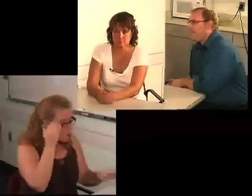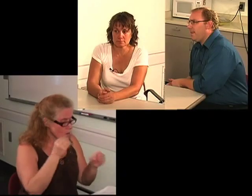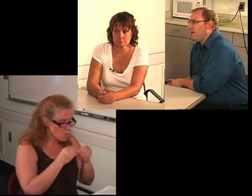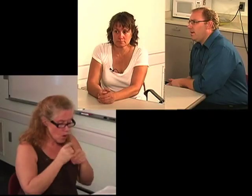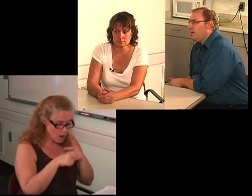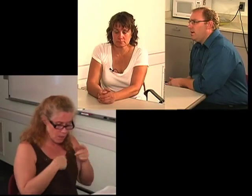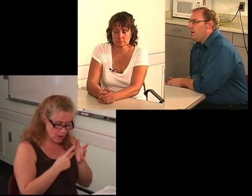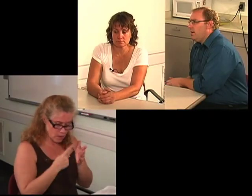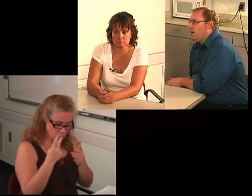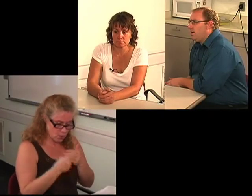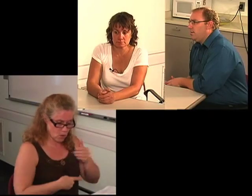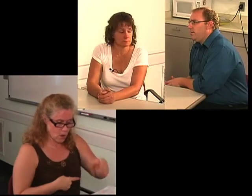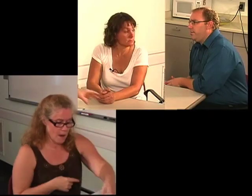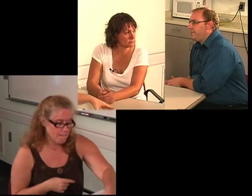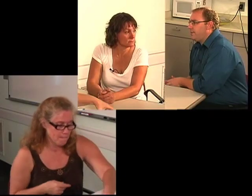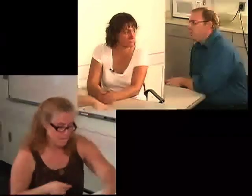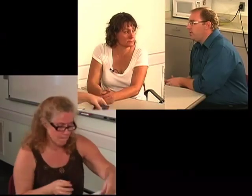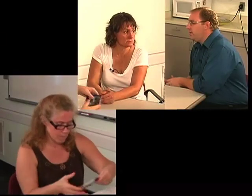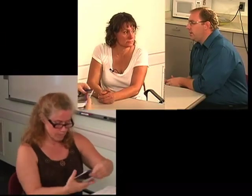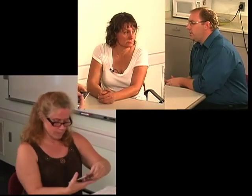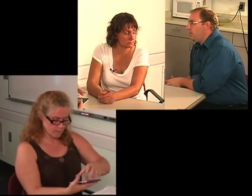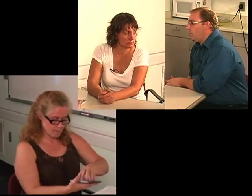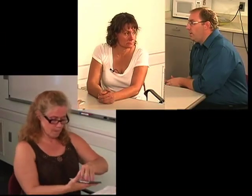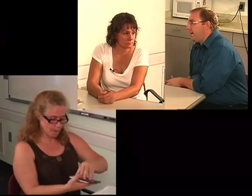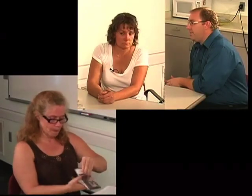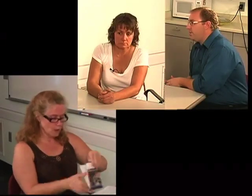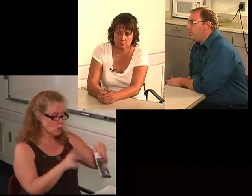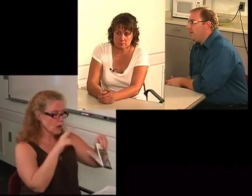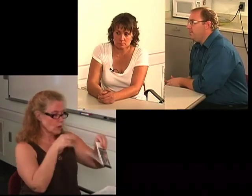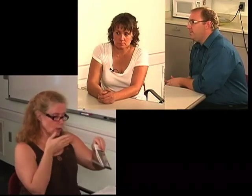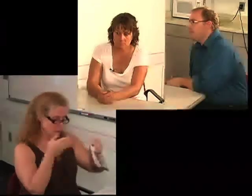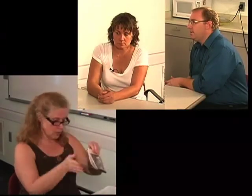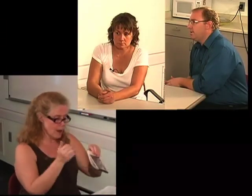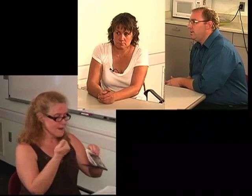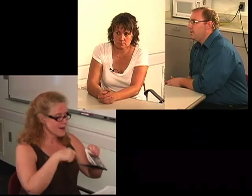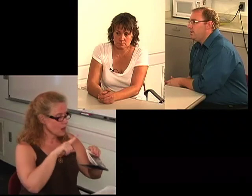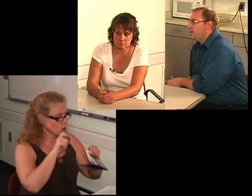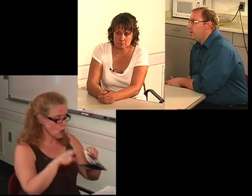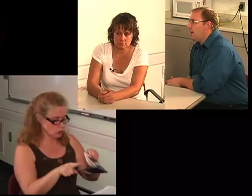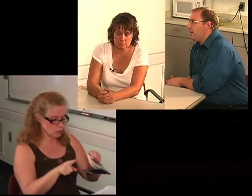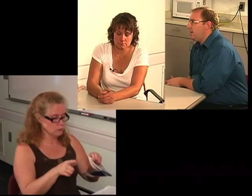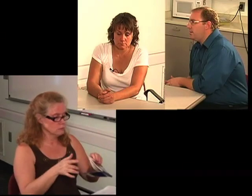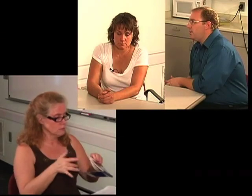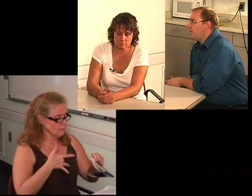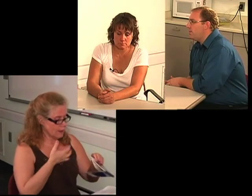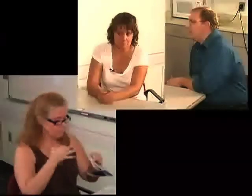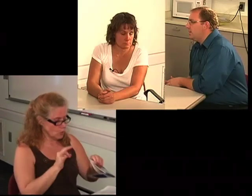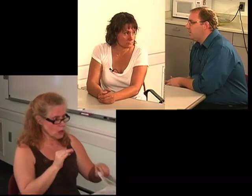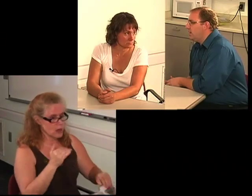So, also if you'd like to know more about the program, you can kind of look through this [packet],